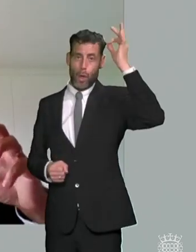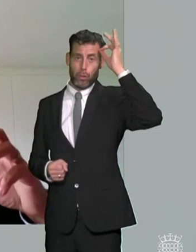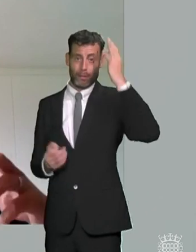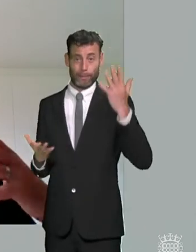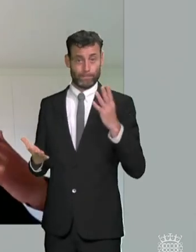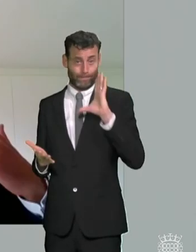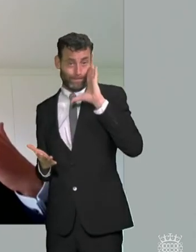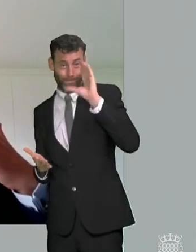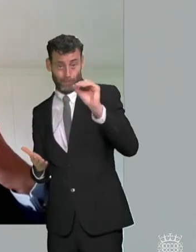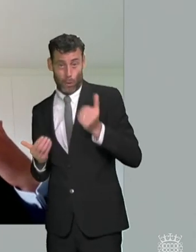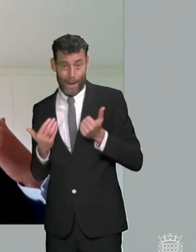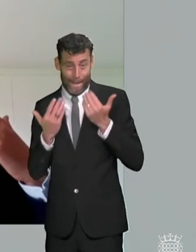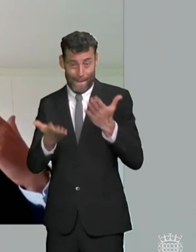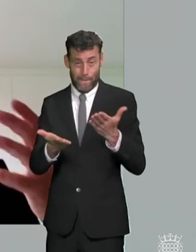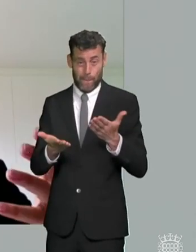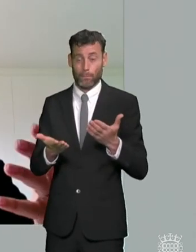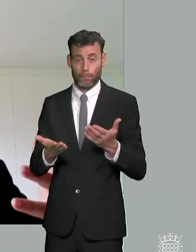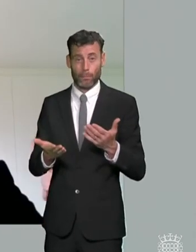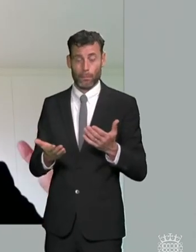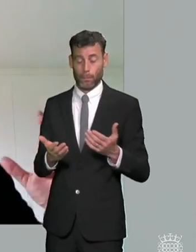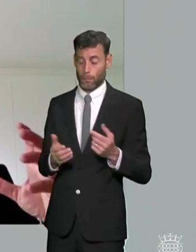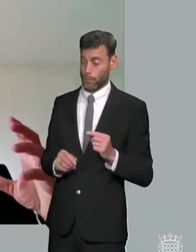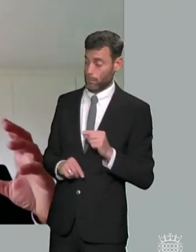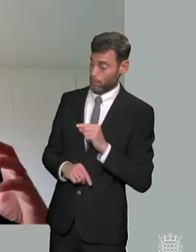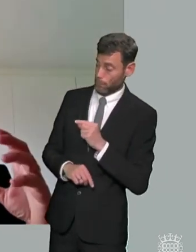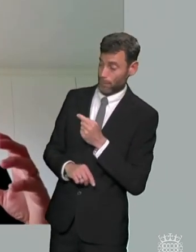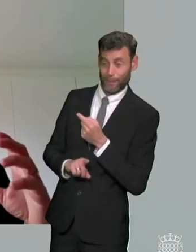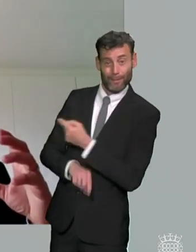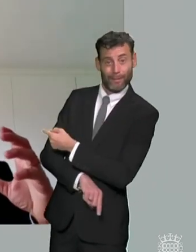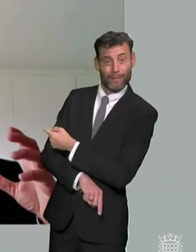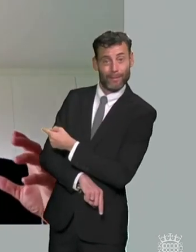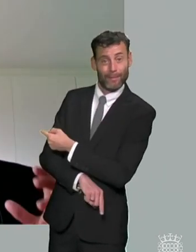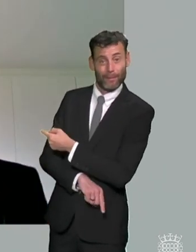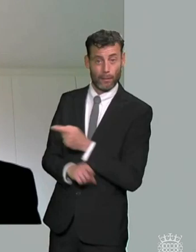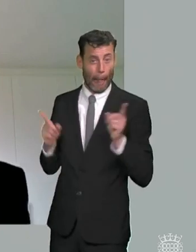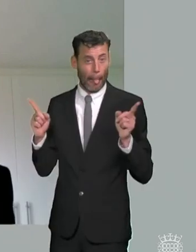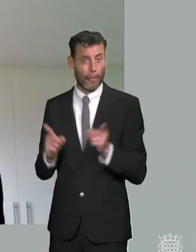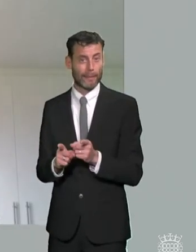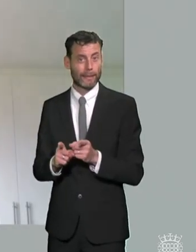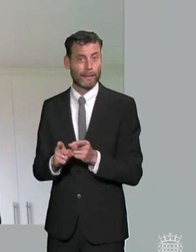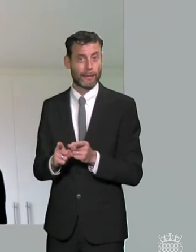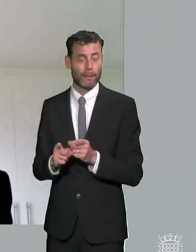and what provision they're willing to to consider is actually far far too constrained and we already